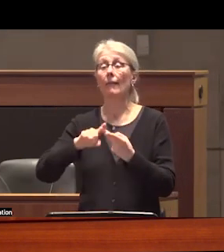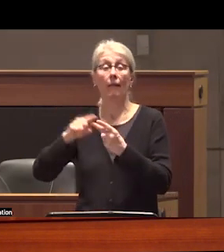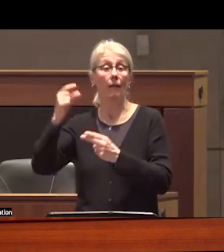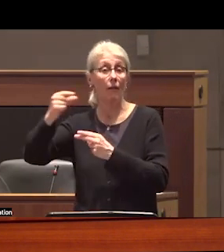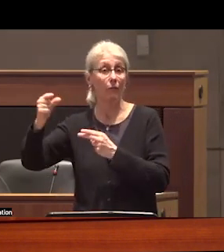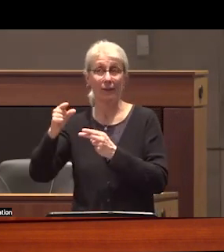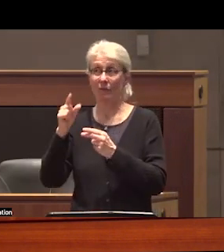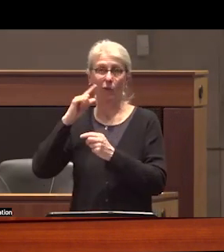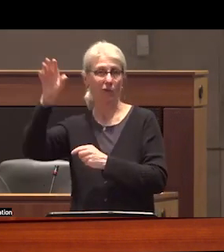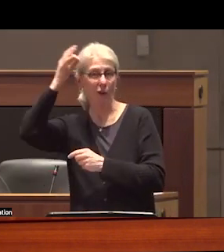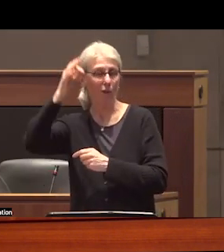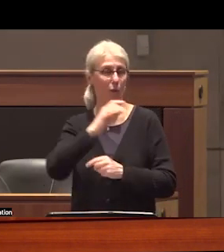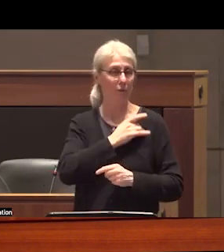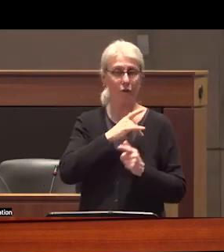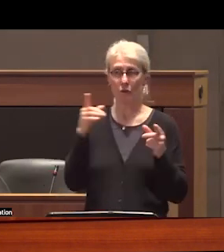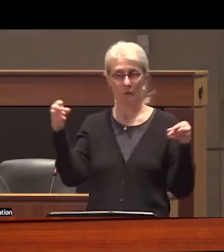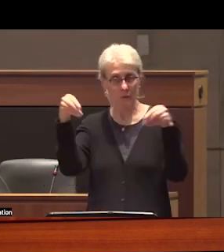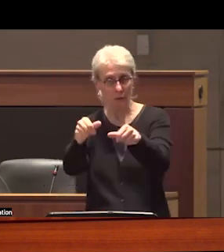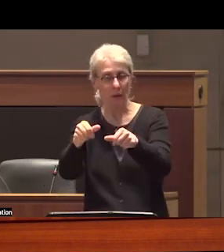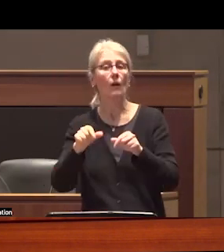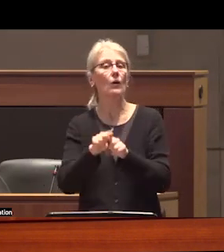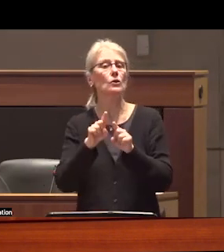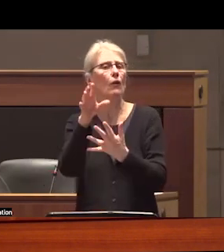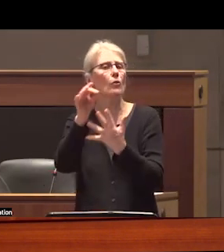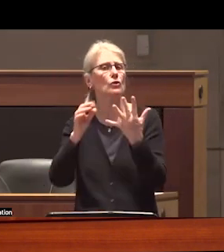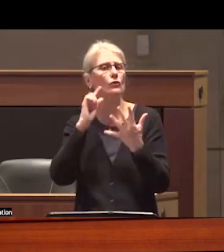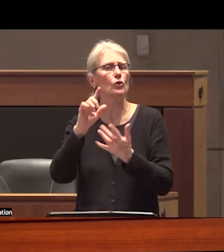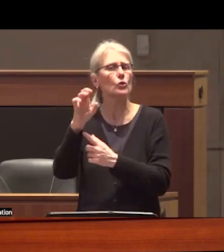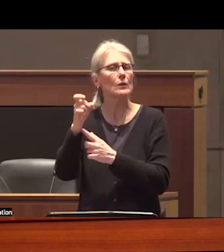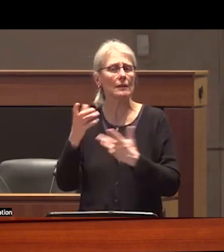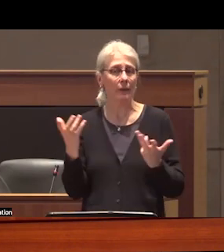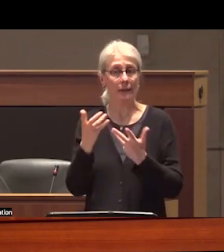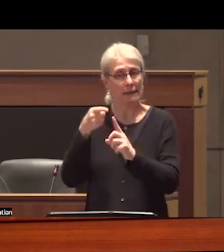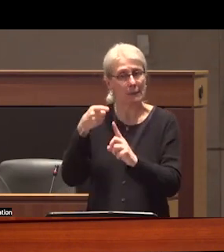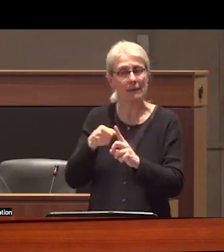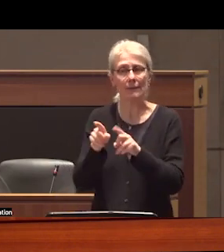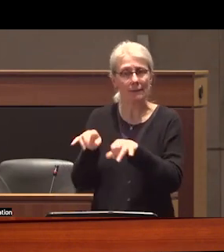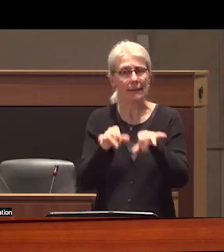service and the Treatment modalities available specific standardized and transparent mechanisms